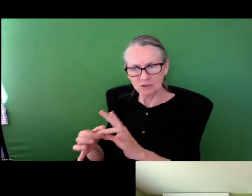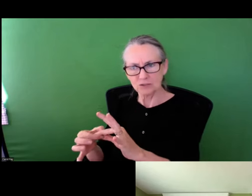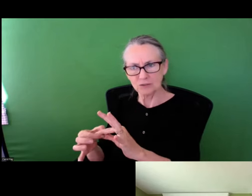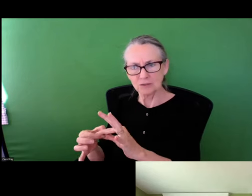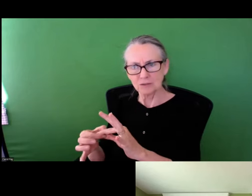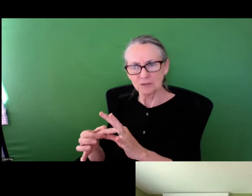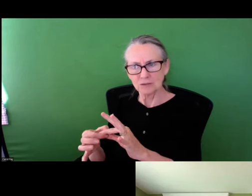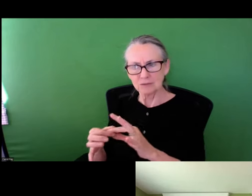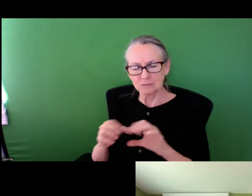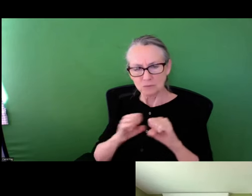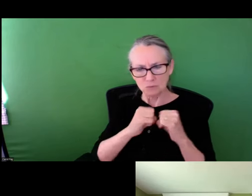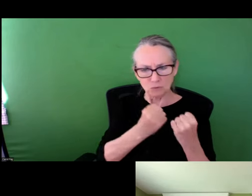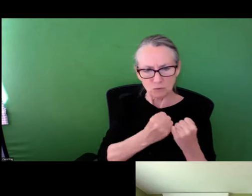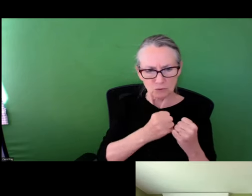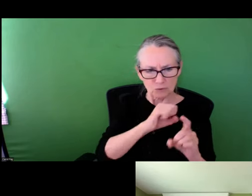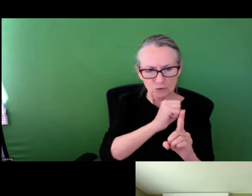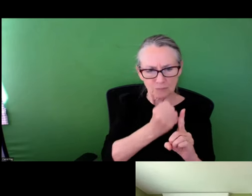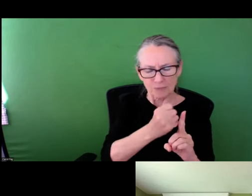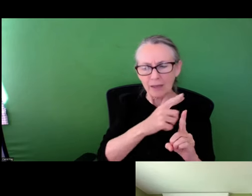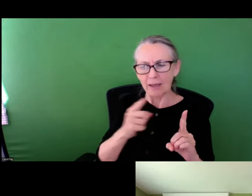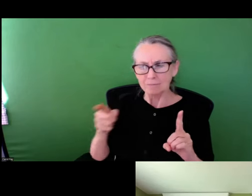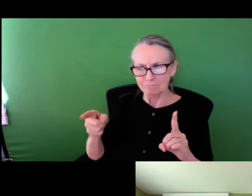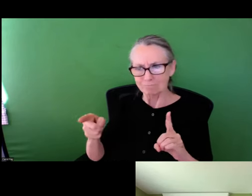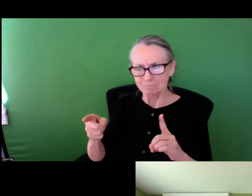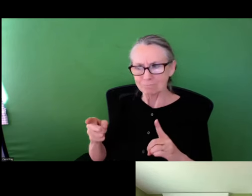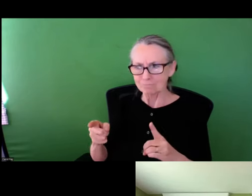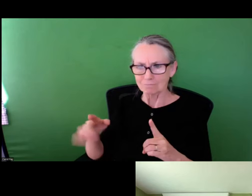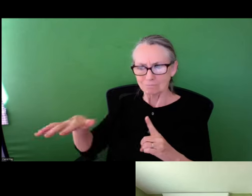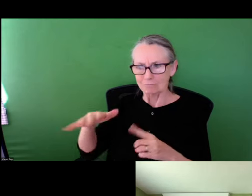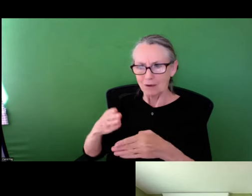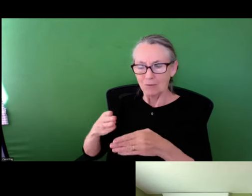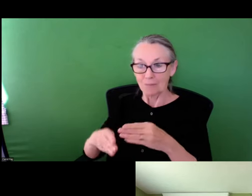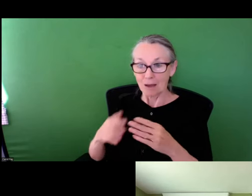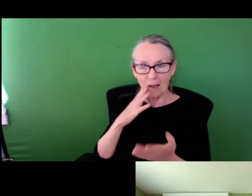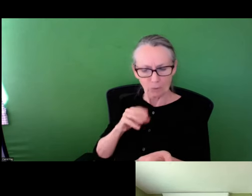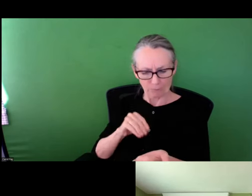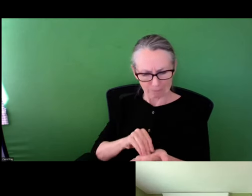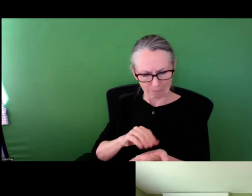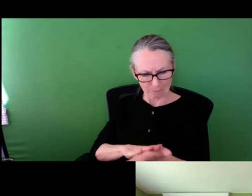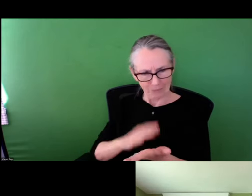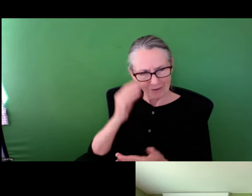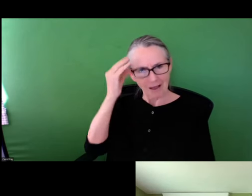social vulnerability, EJ and make that connection between social circumstances and outcomes.